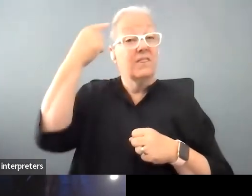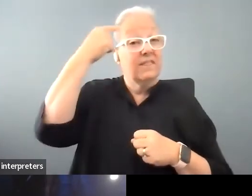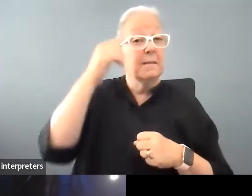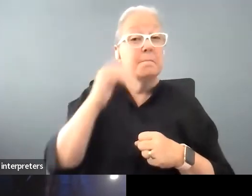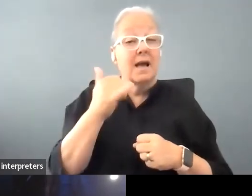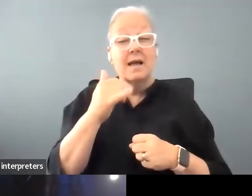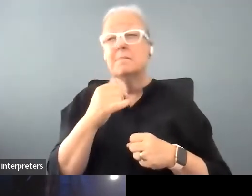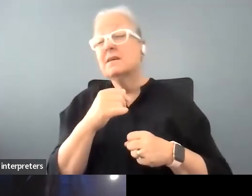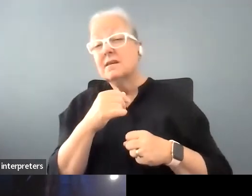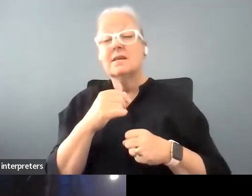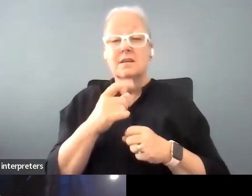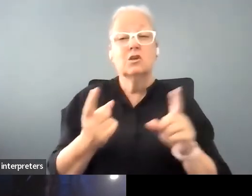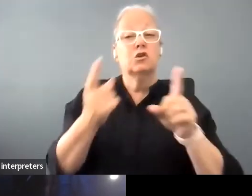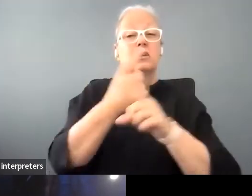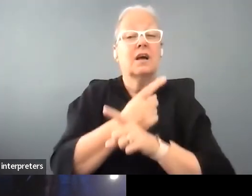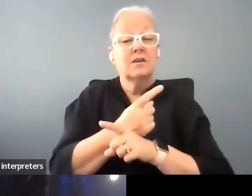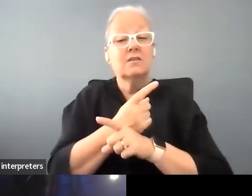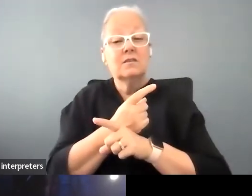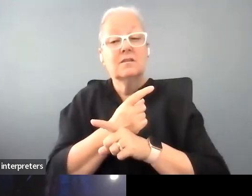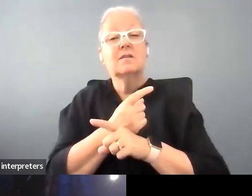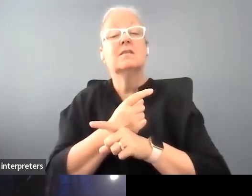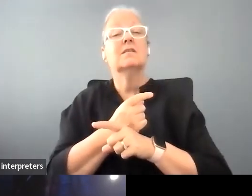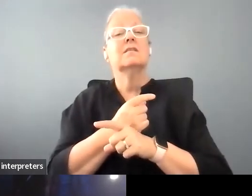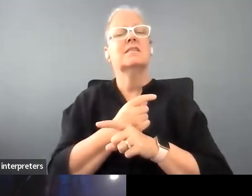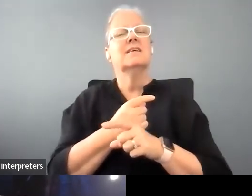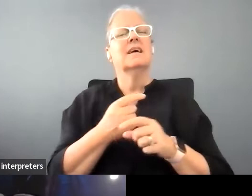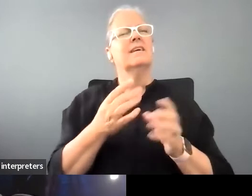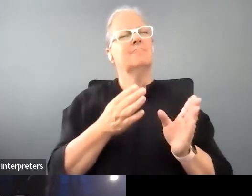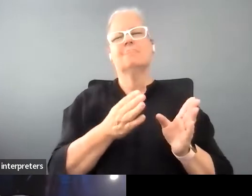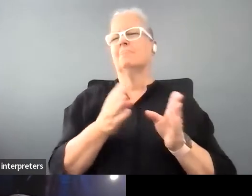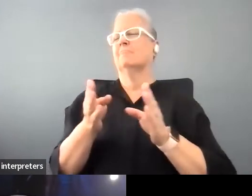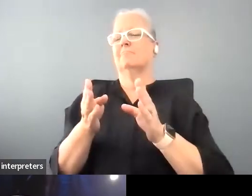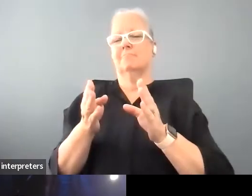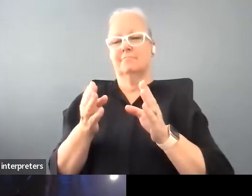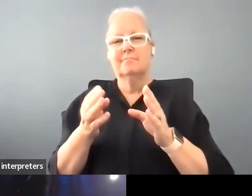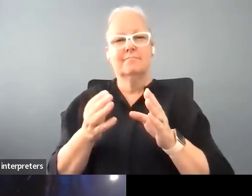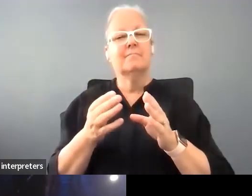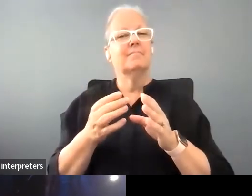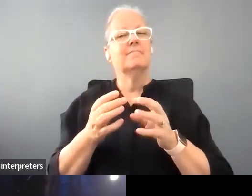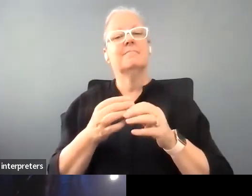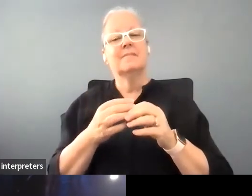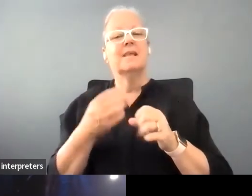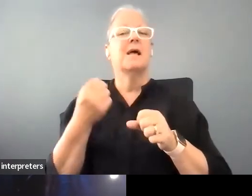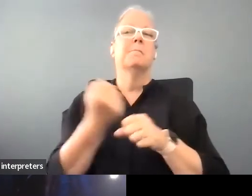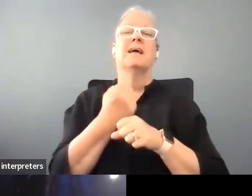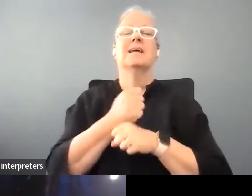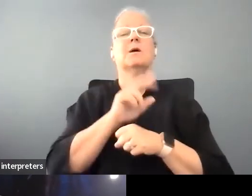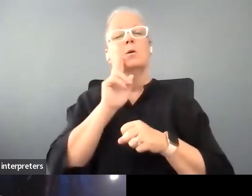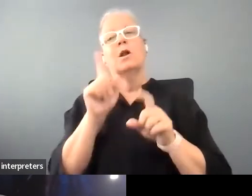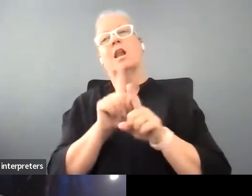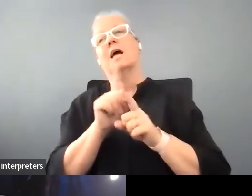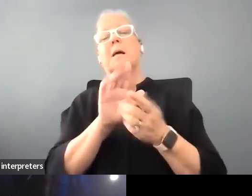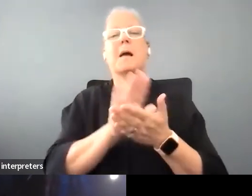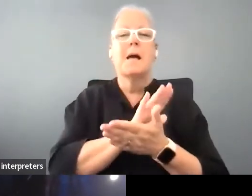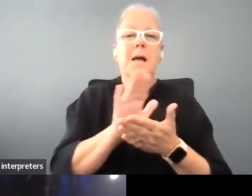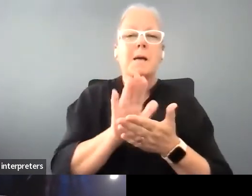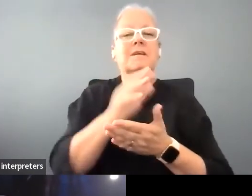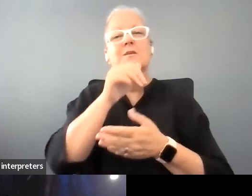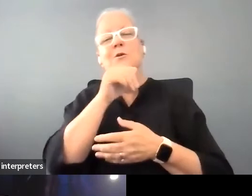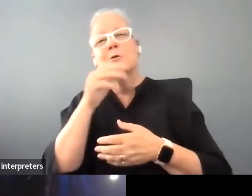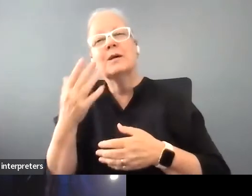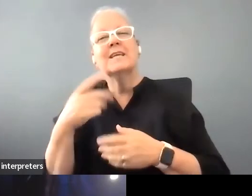to making everything look be very sweet and happy and positive and feel good and that we're